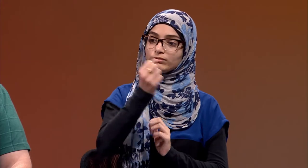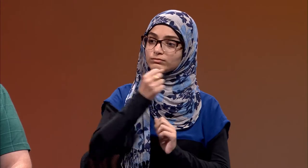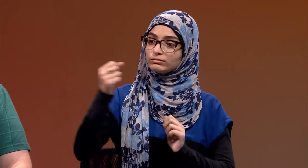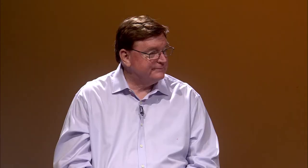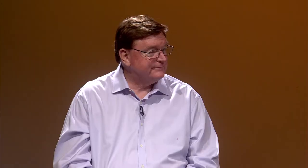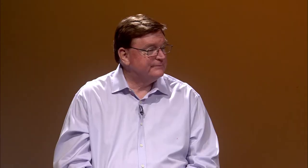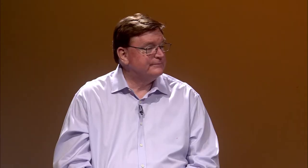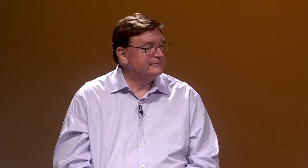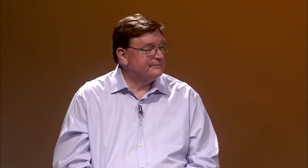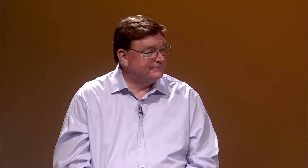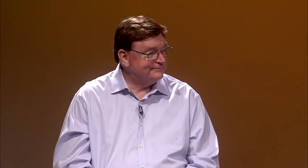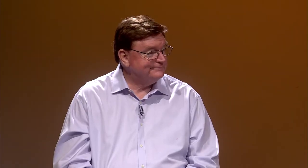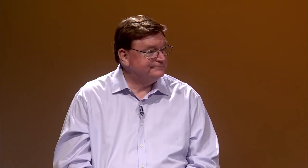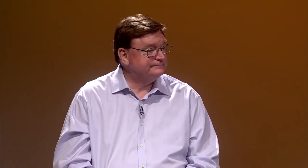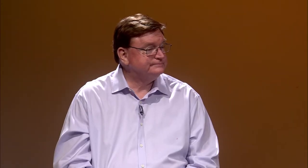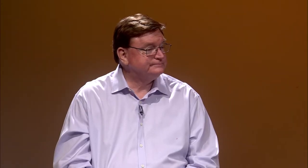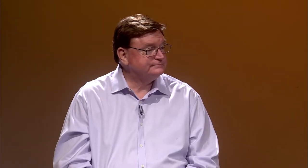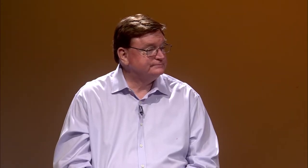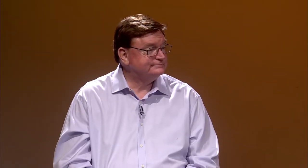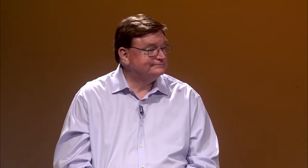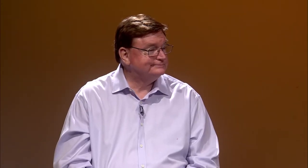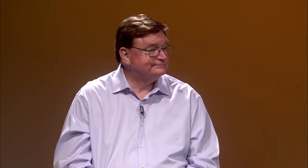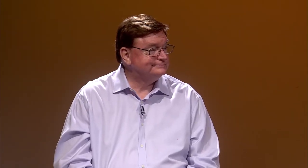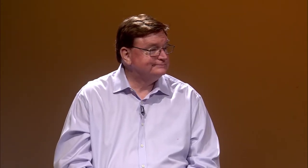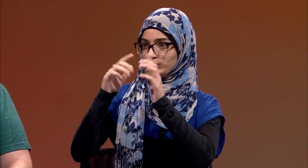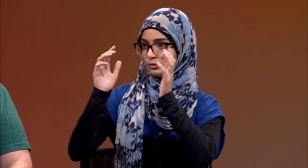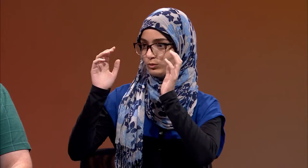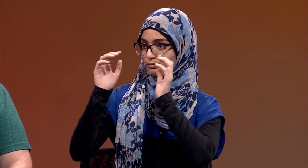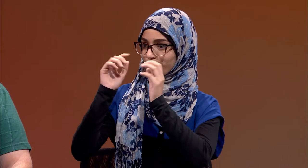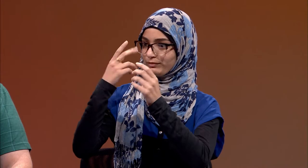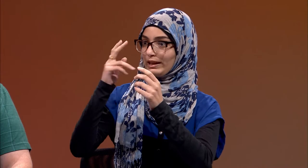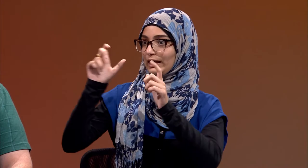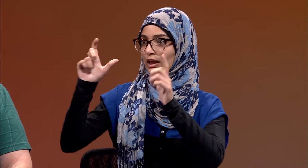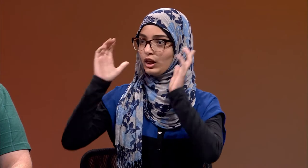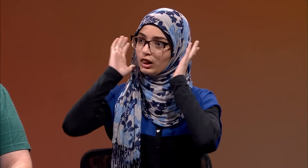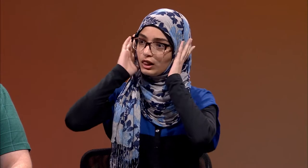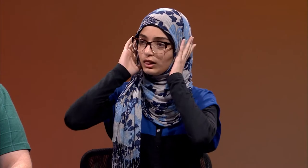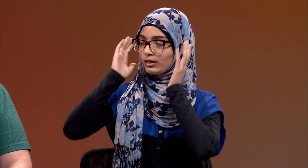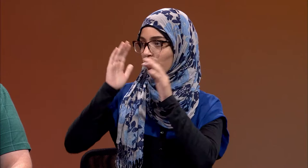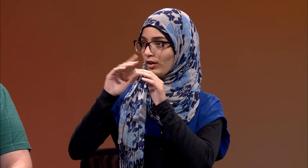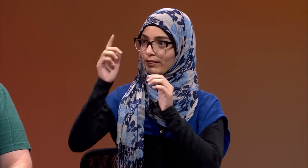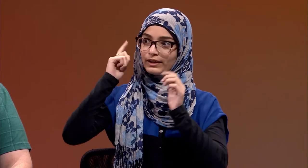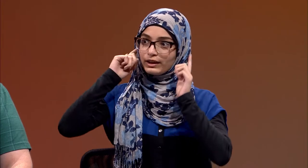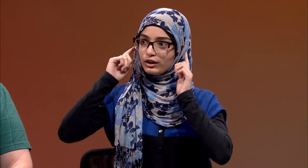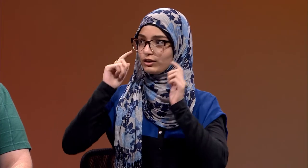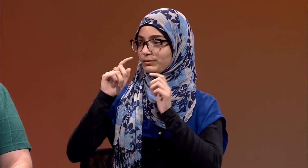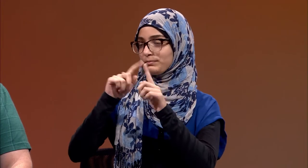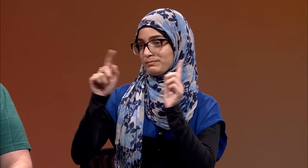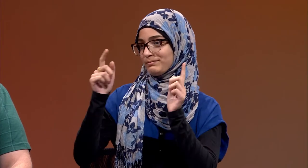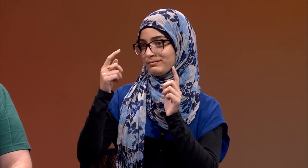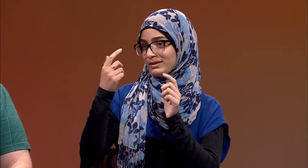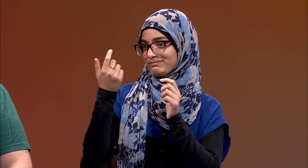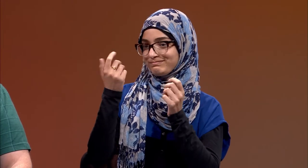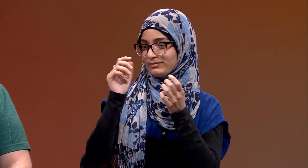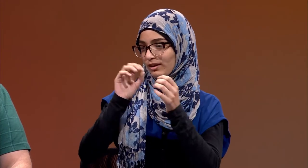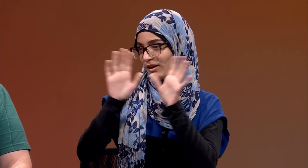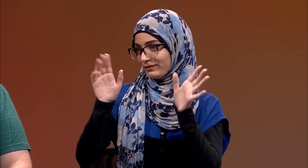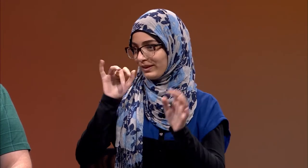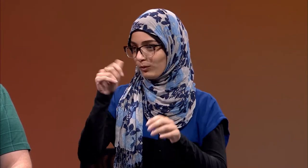A priest would even go as far as placing their hands on deaf children's ears trying to heal the deafness out of them.